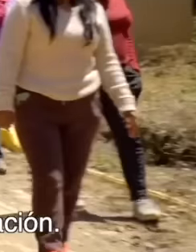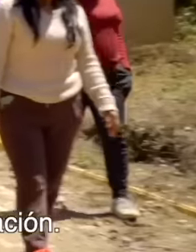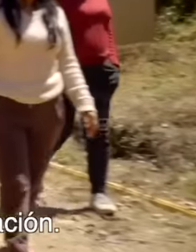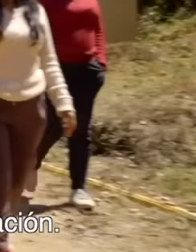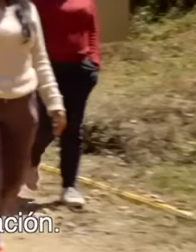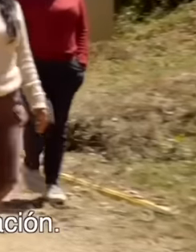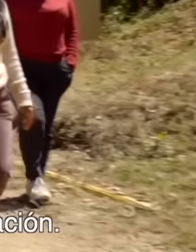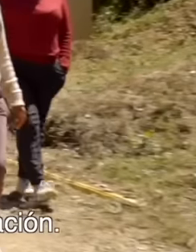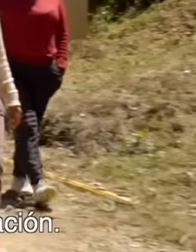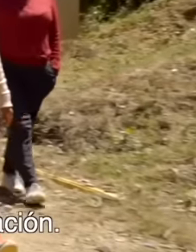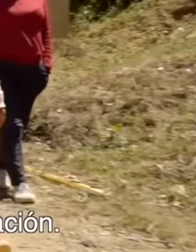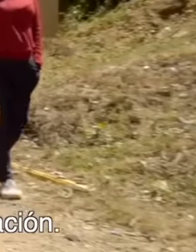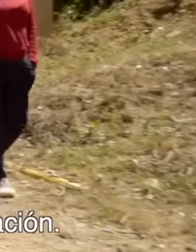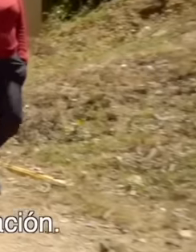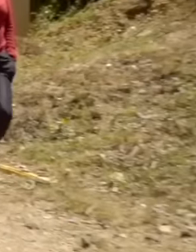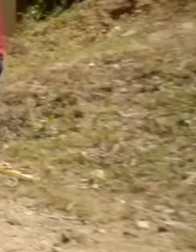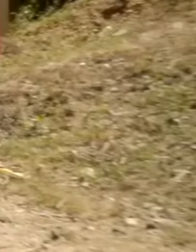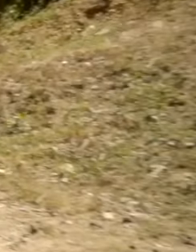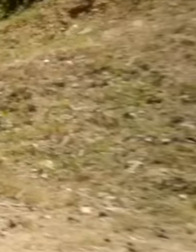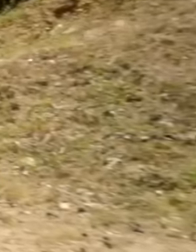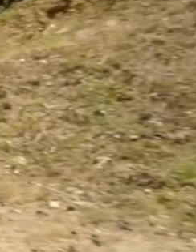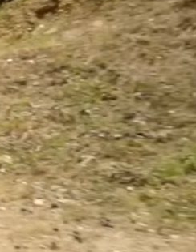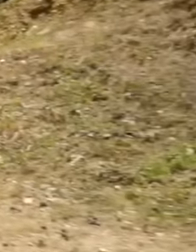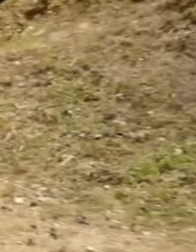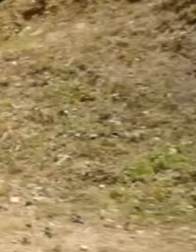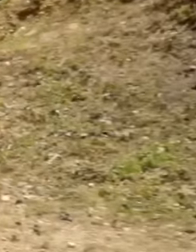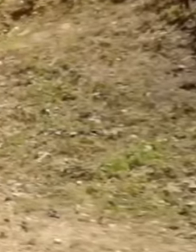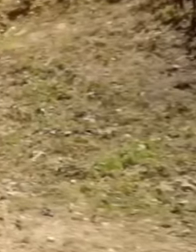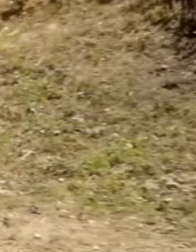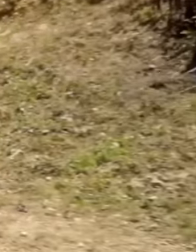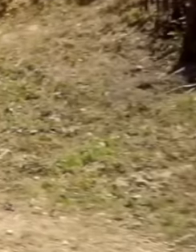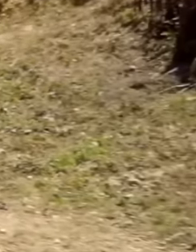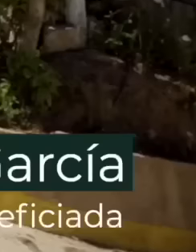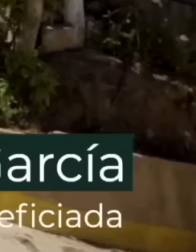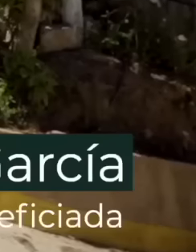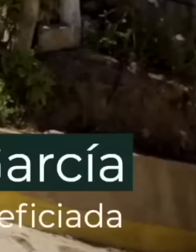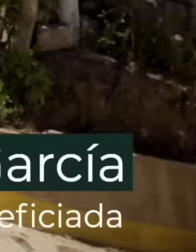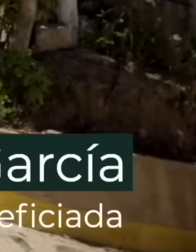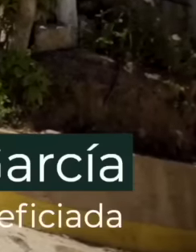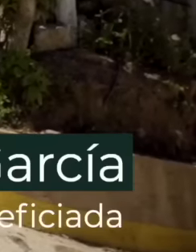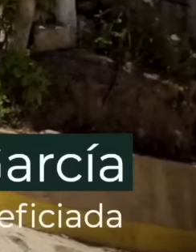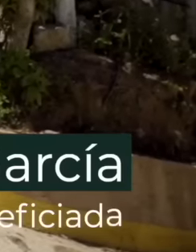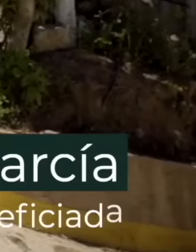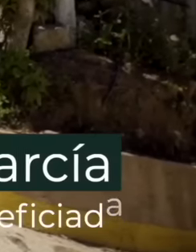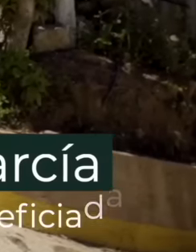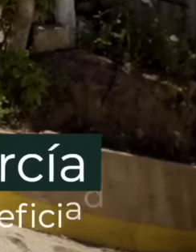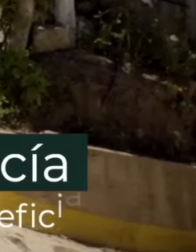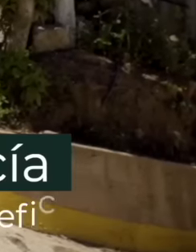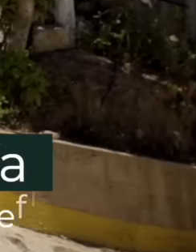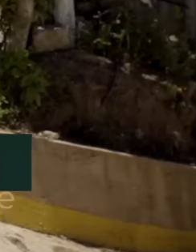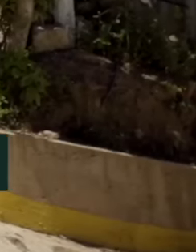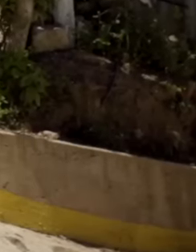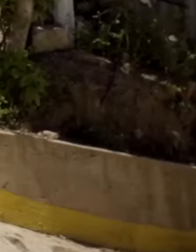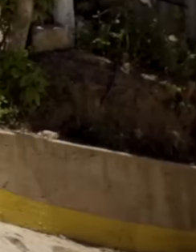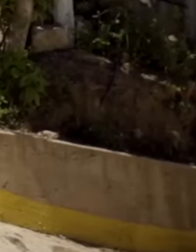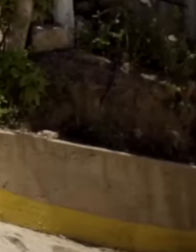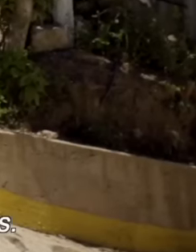with the greatest disadvantage and marginalization in rainy weather, a lot of mud spreads Barranca was